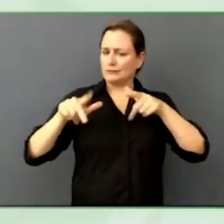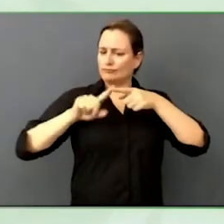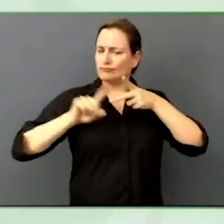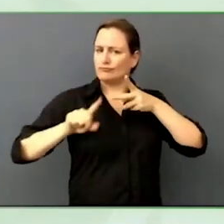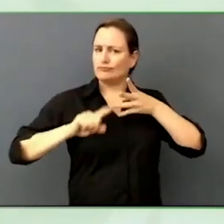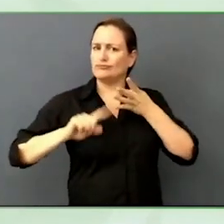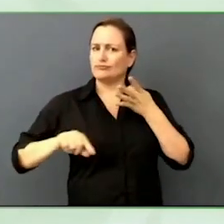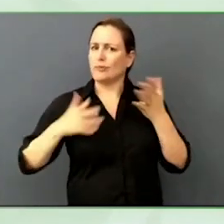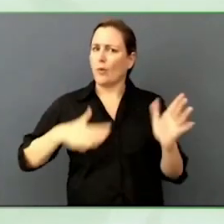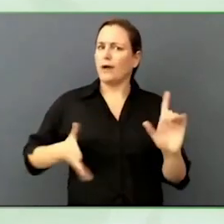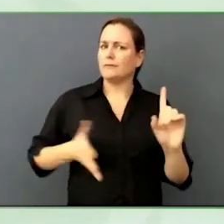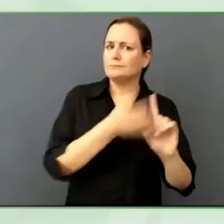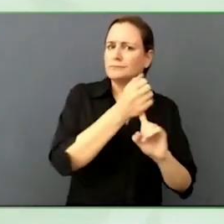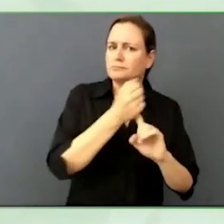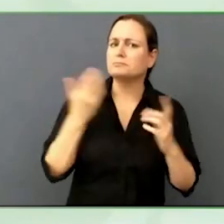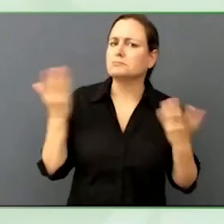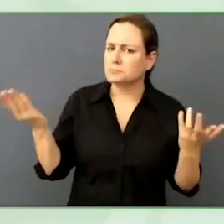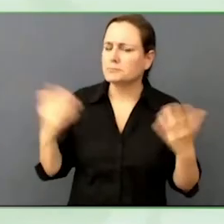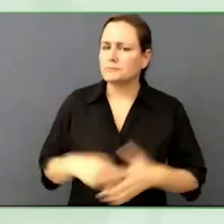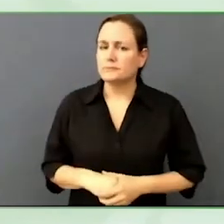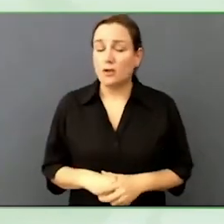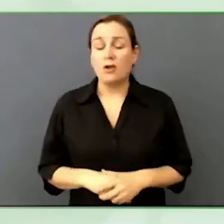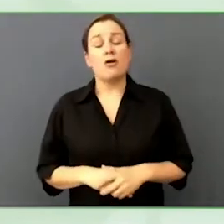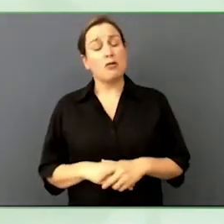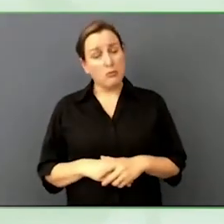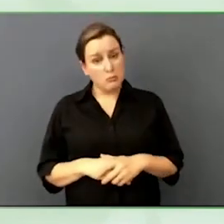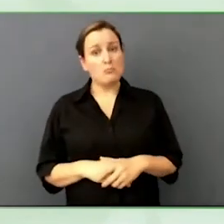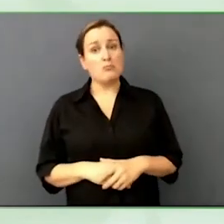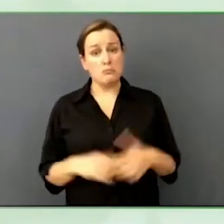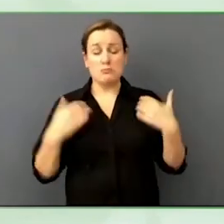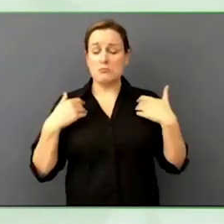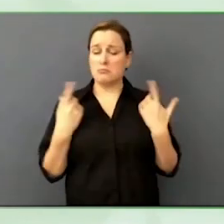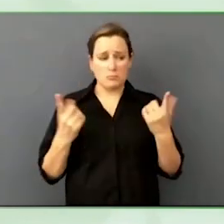Coming to conferences like this, enabling stuff like this, you build